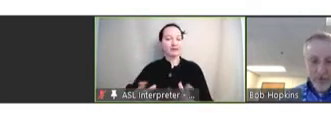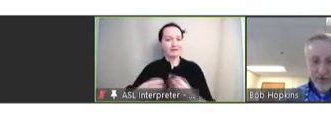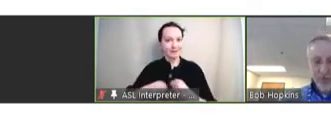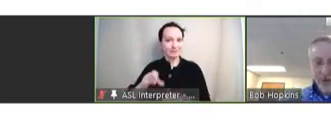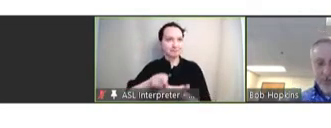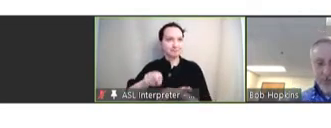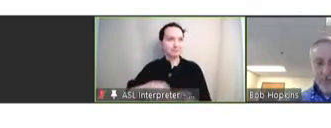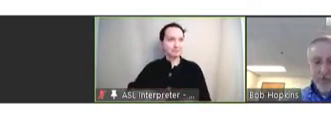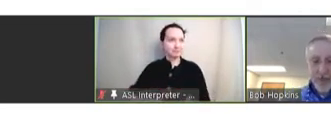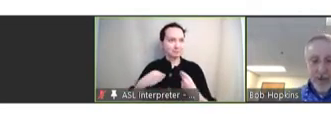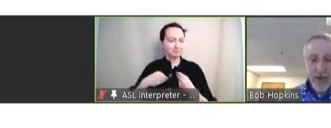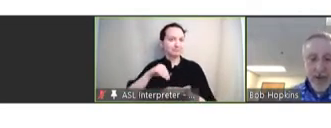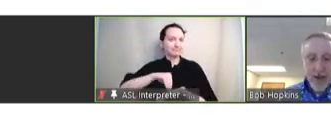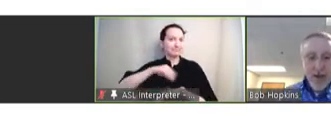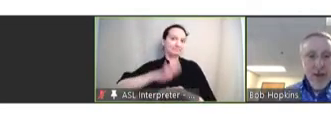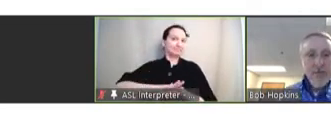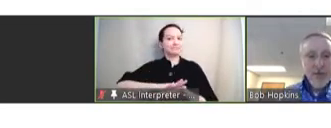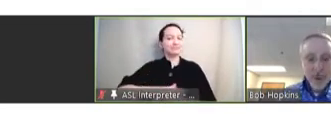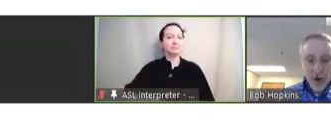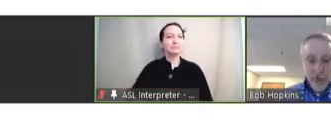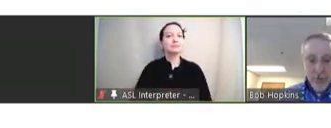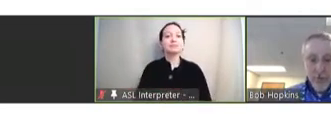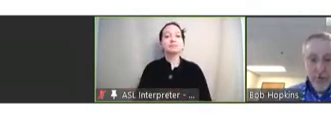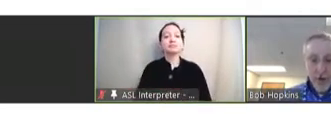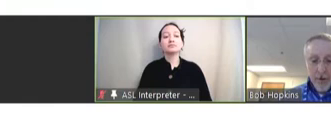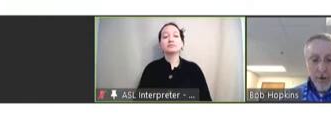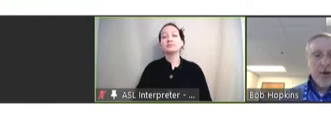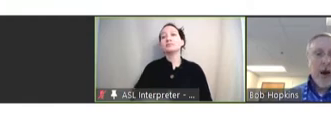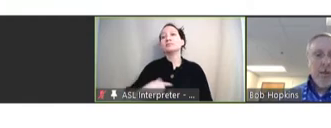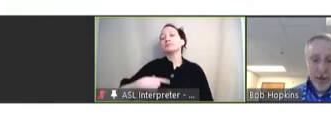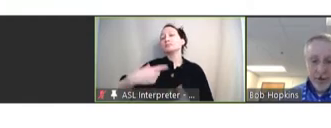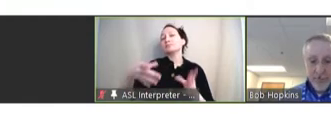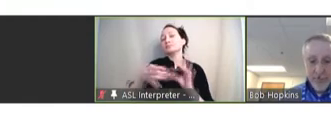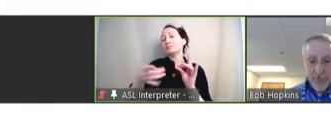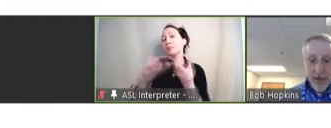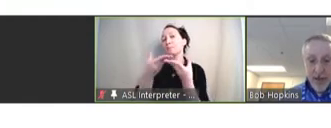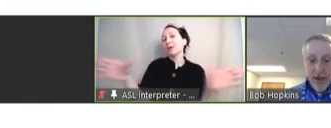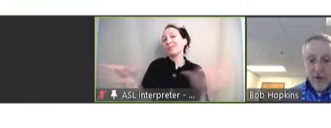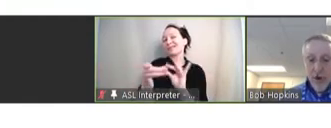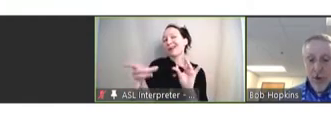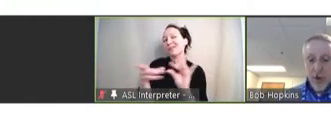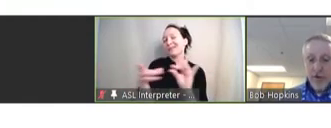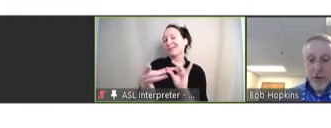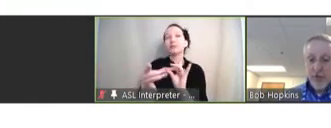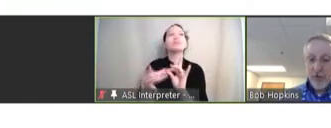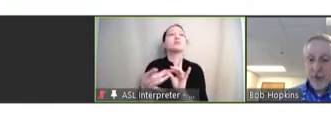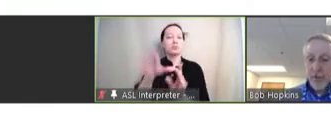as written. Let's now talk for a moment about public comment. As always, members of the public